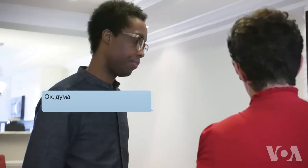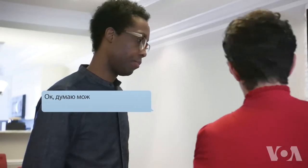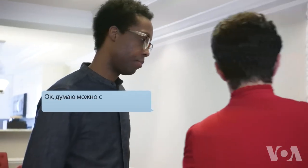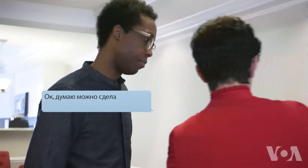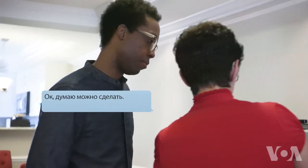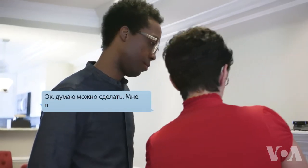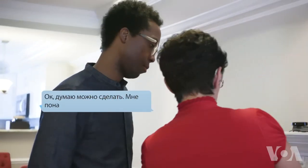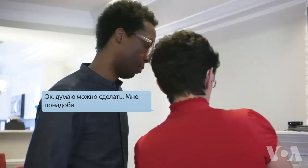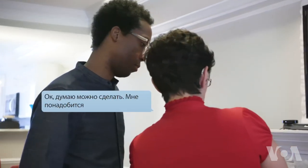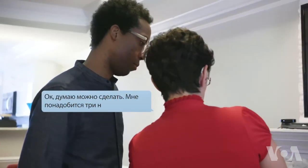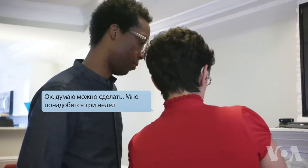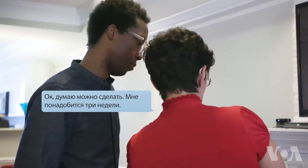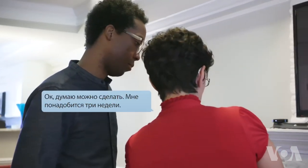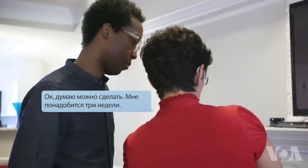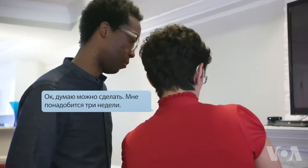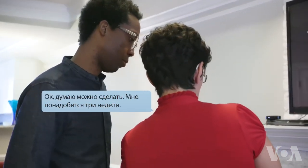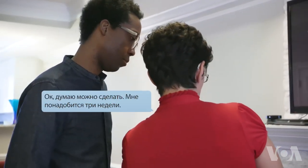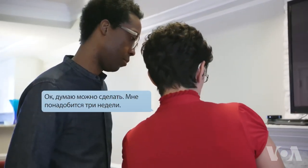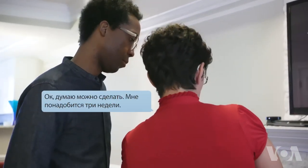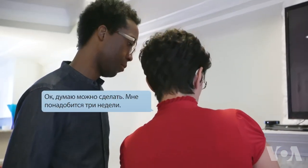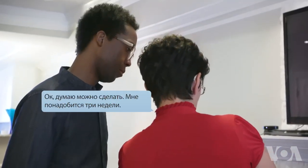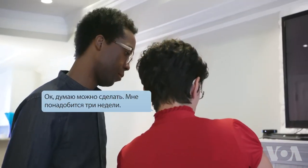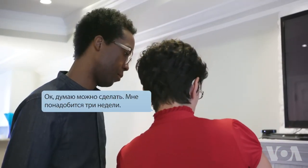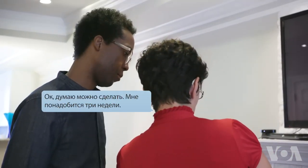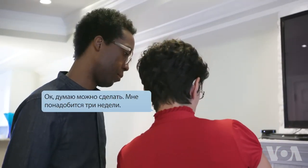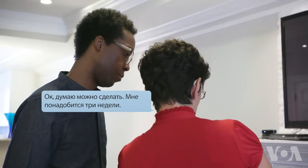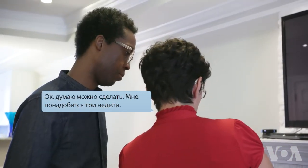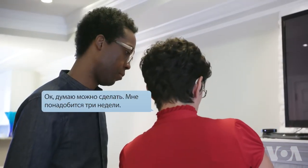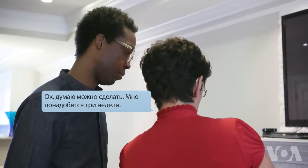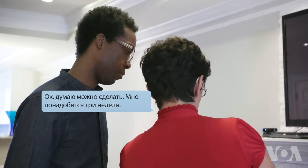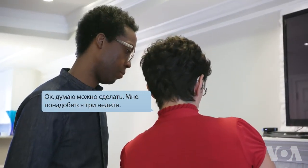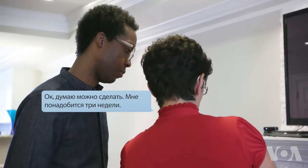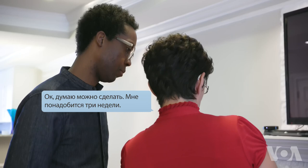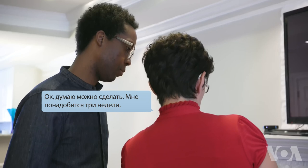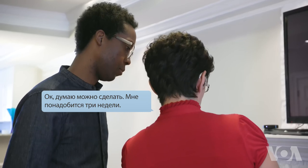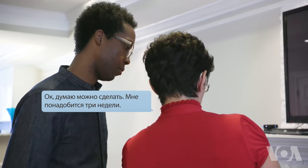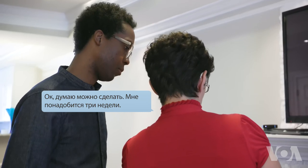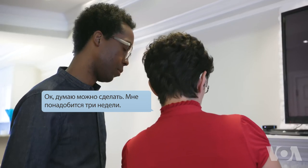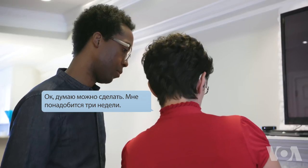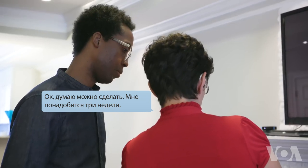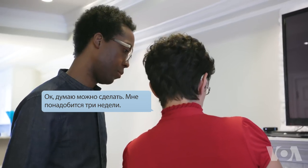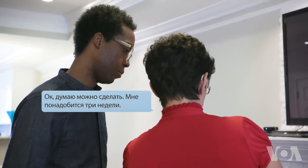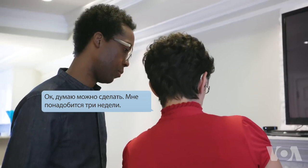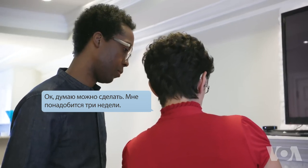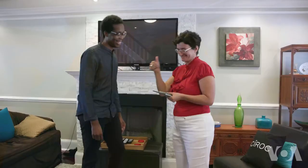Ok, I think we can do that, I’ll need three weeks.